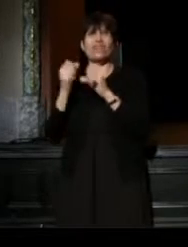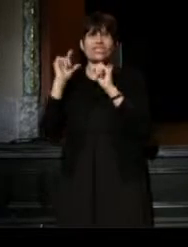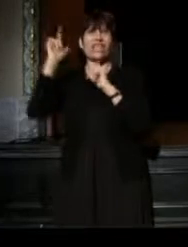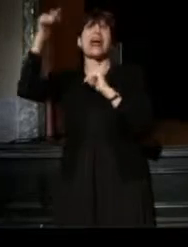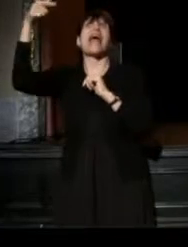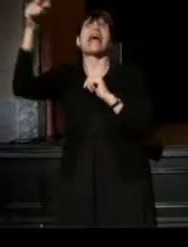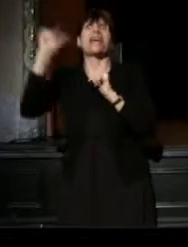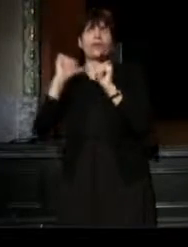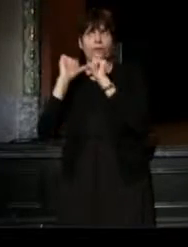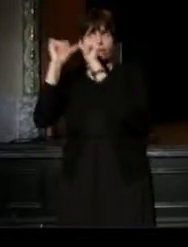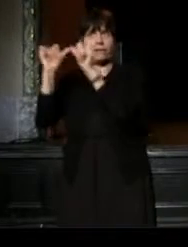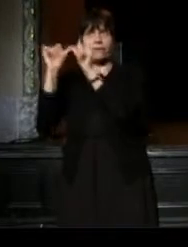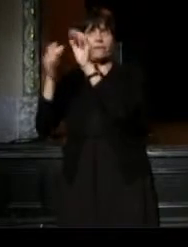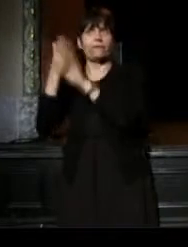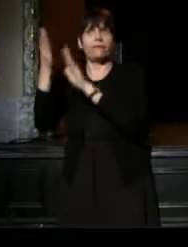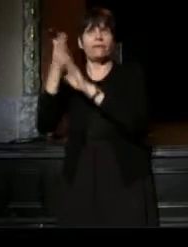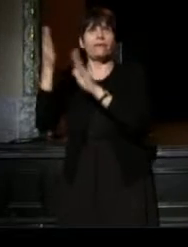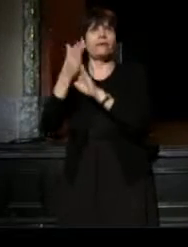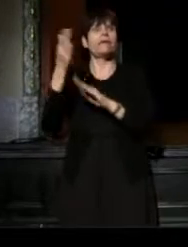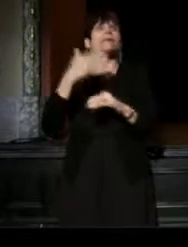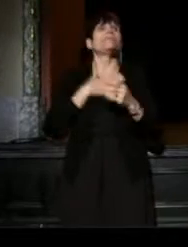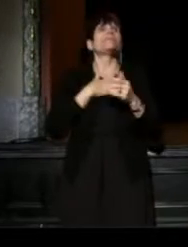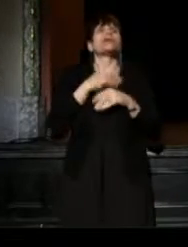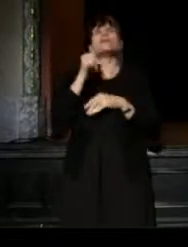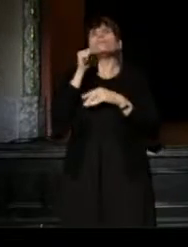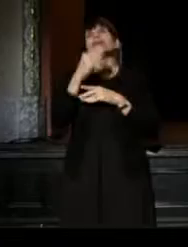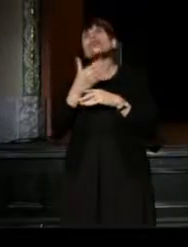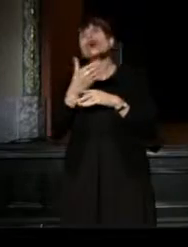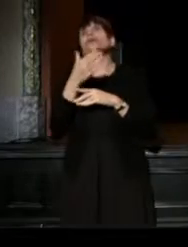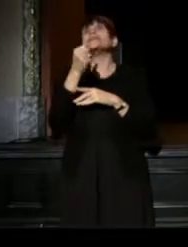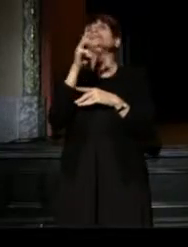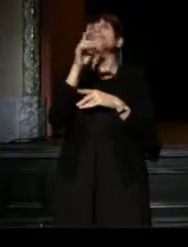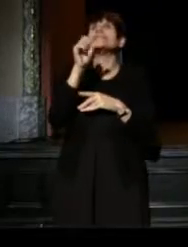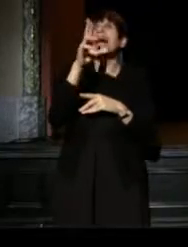And all my love to my daughter, Sandra Lee and my granddaughter, Chez Nicole,